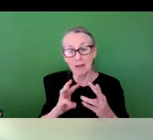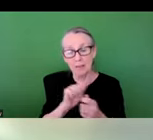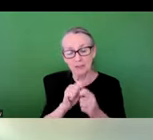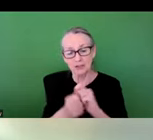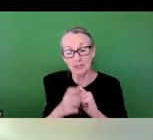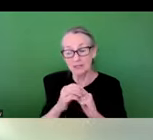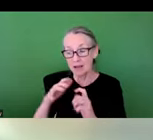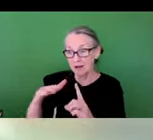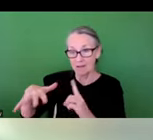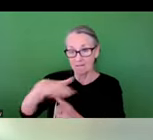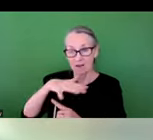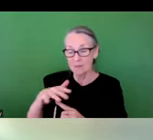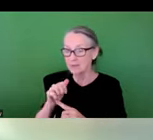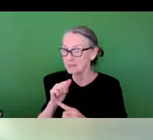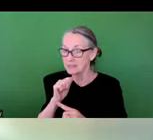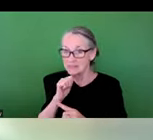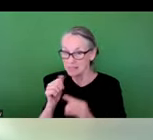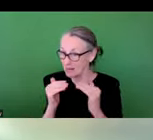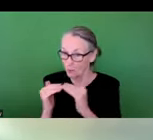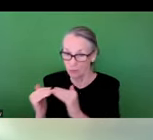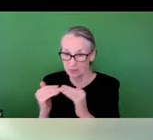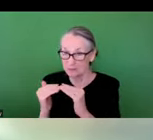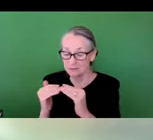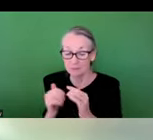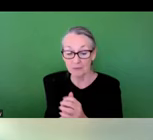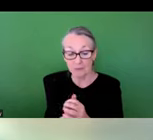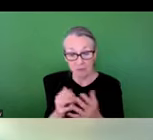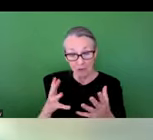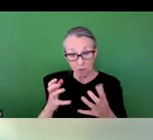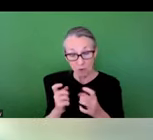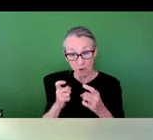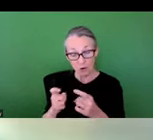If you would like your gift automatically doubled, please click on the link that is now in the chat.